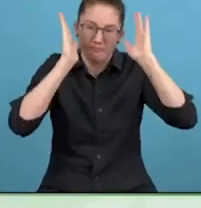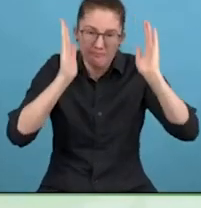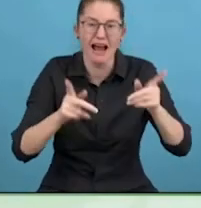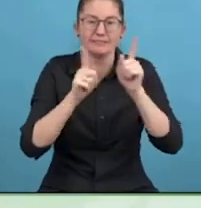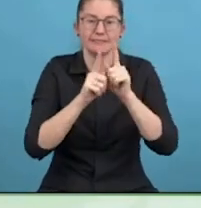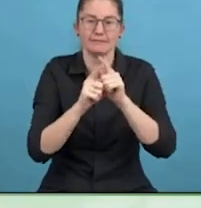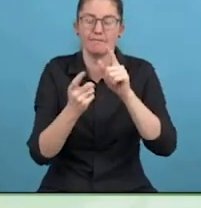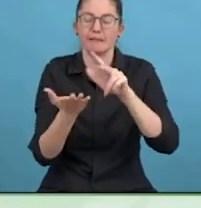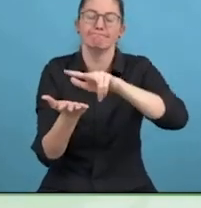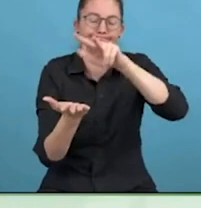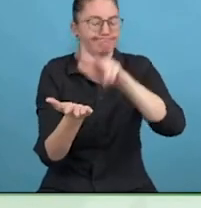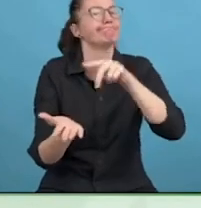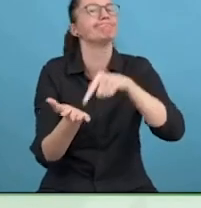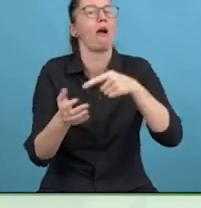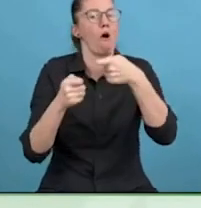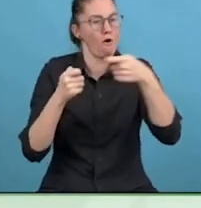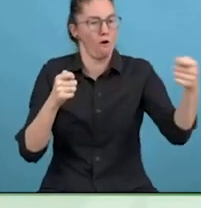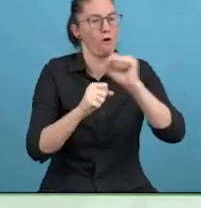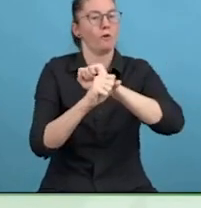We are here at the Zero Project Conference.